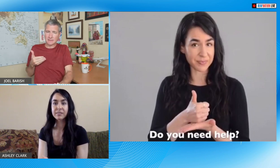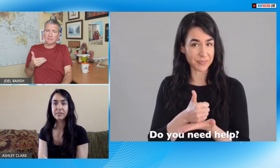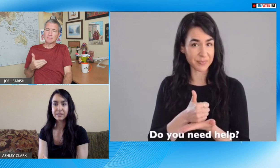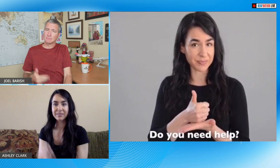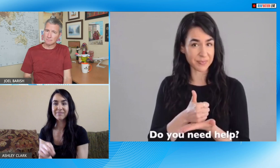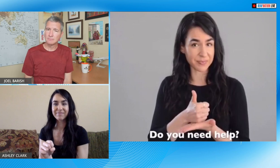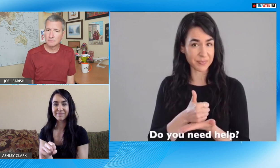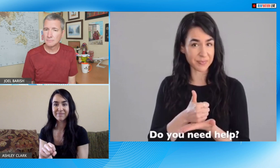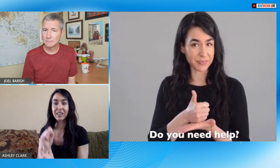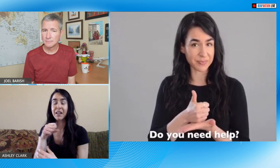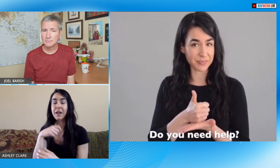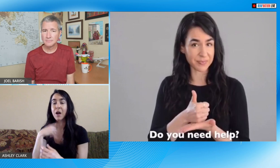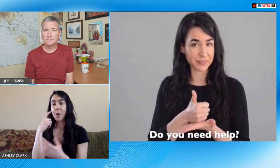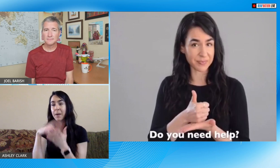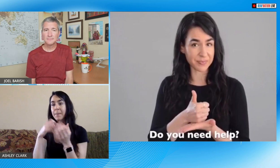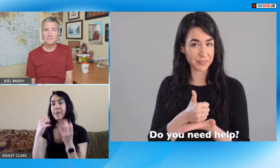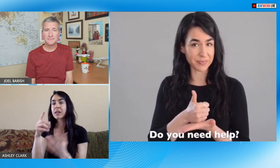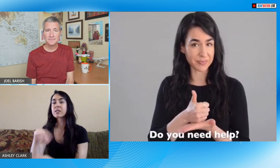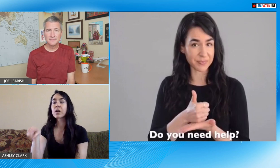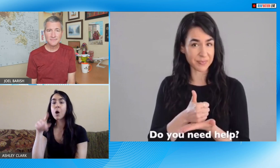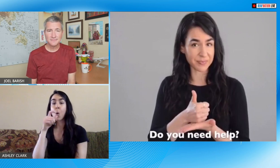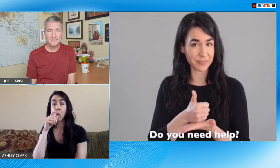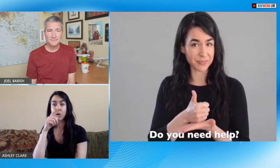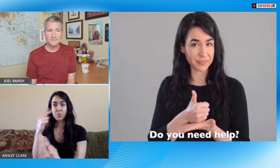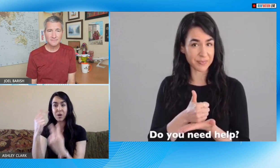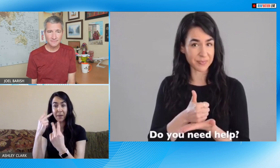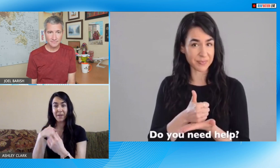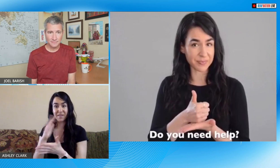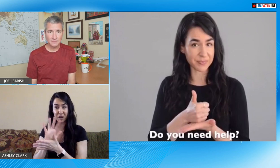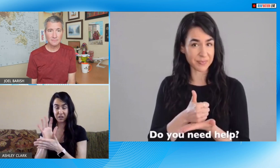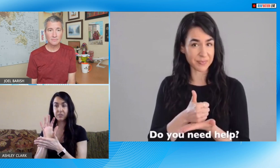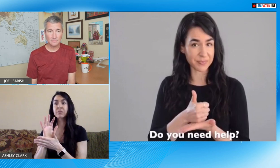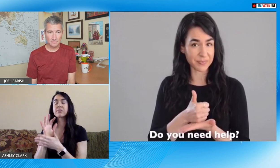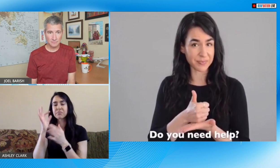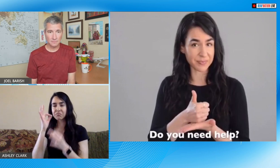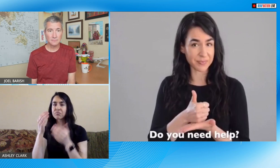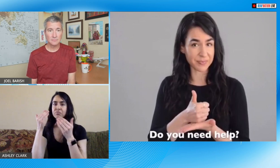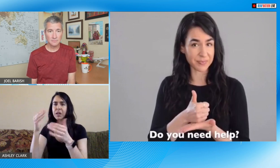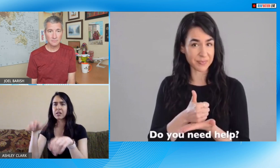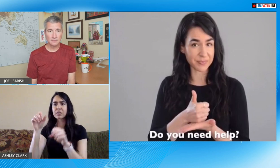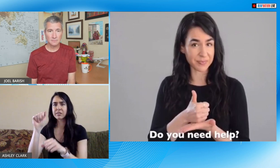you you don't need that time that's right there are many people who watch my